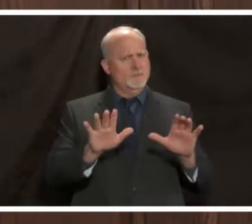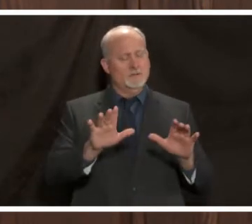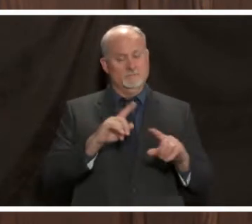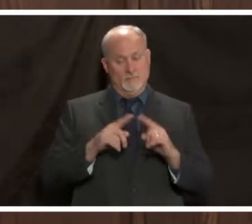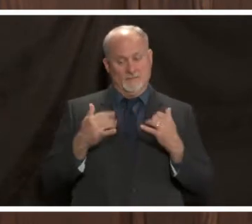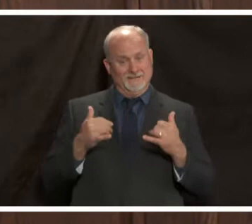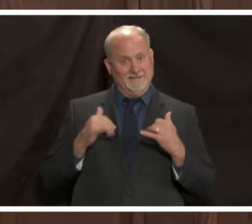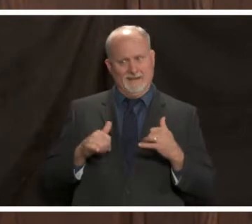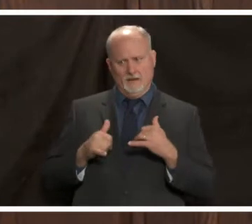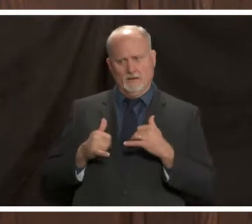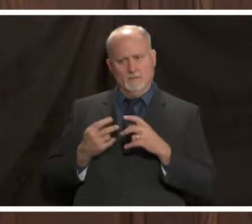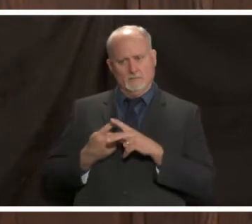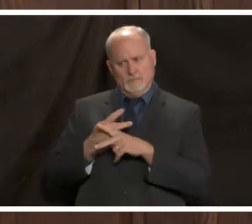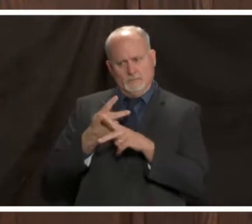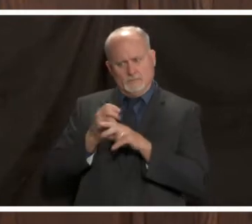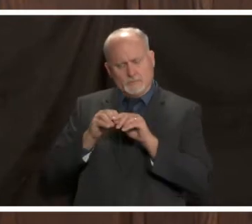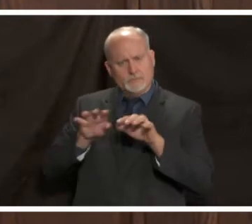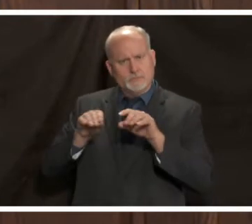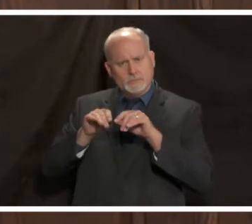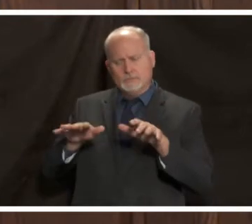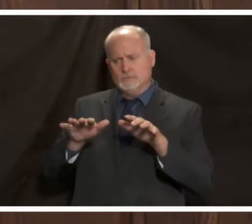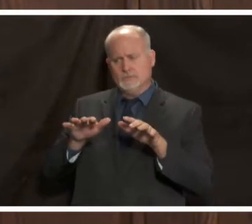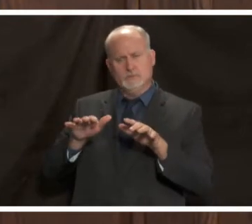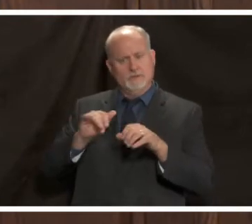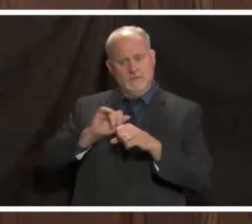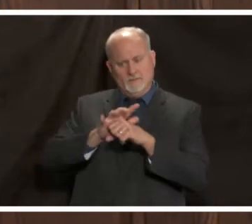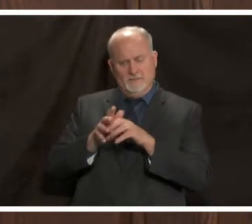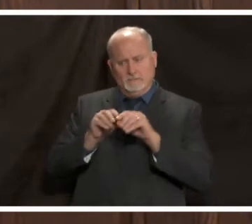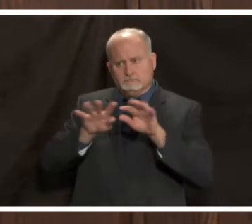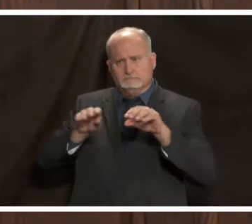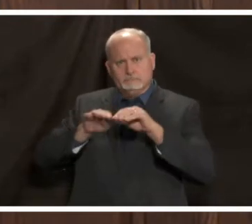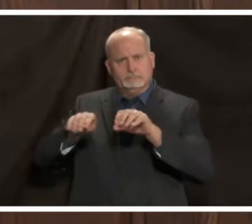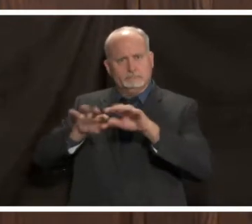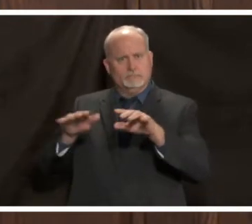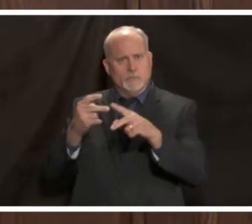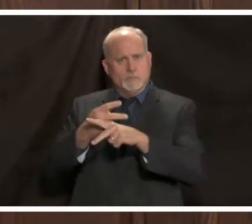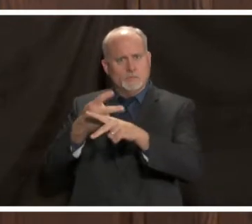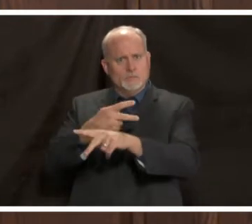we're on right now where we have unchecked disease transmission that's what we'll be forced to do